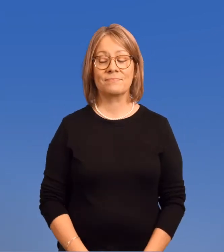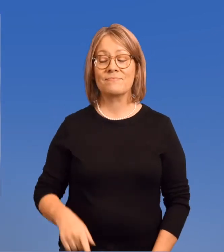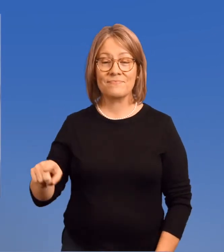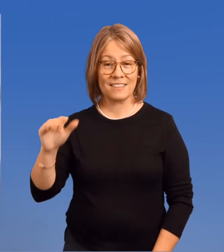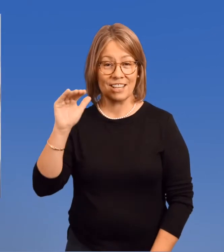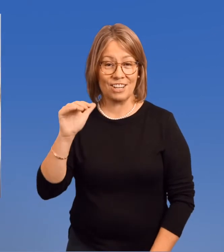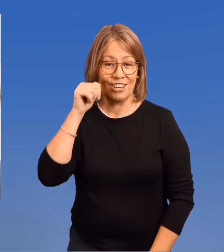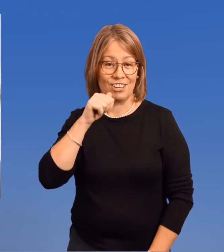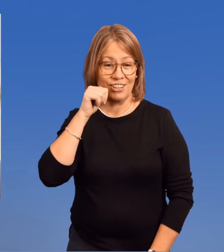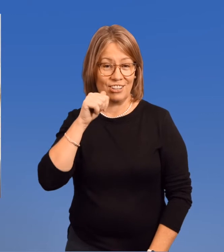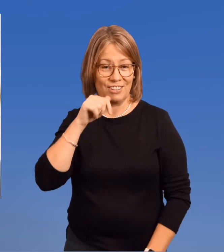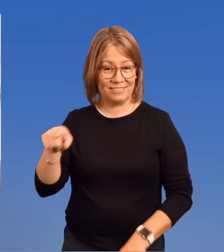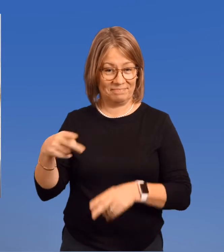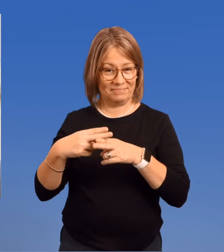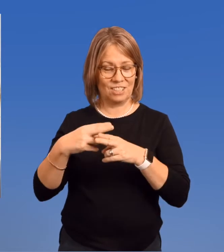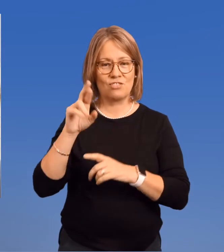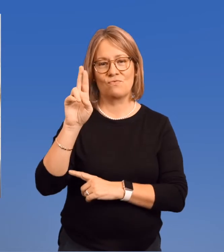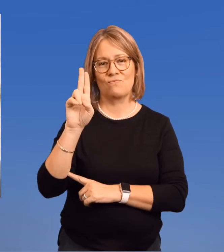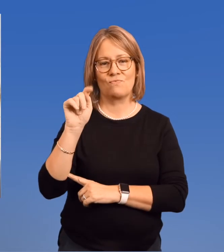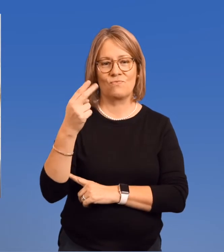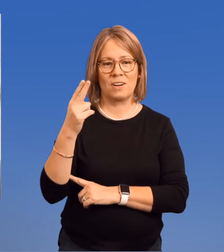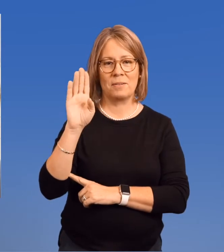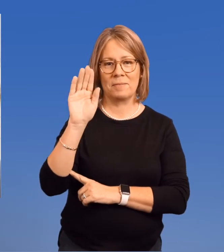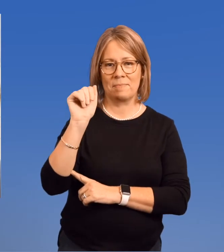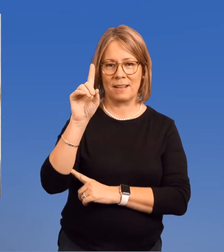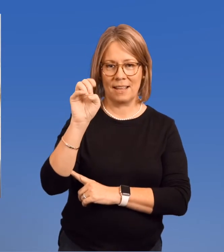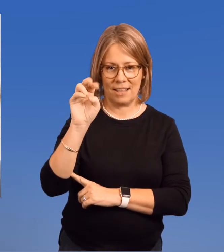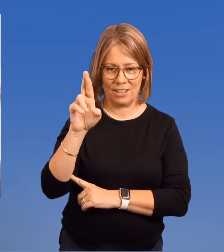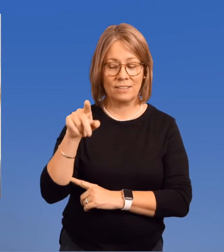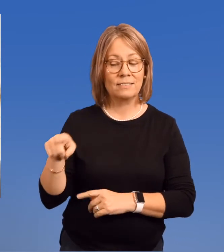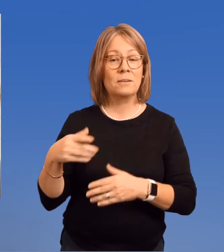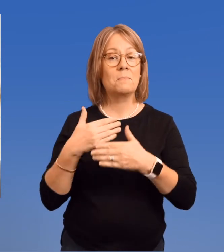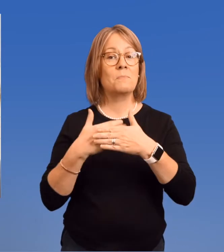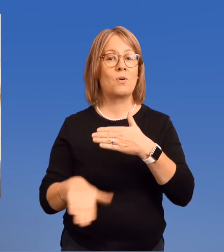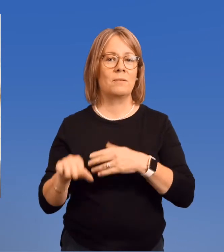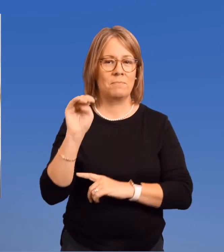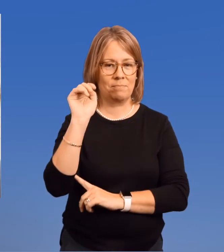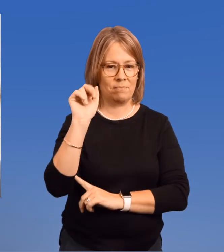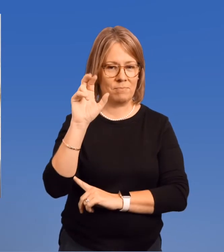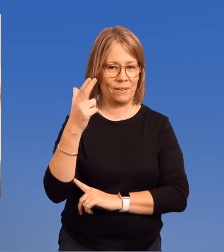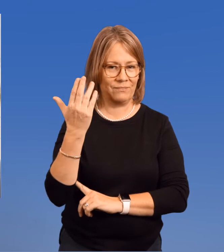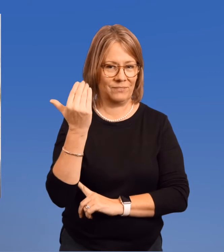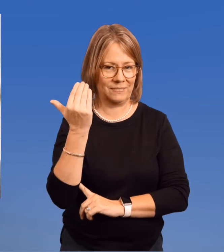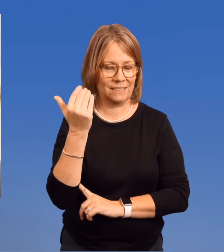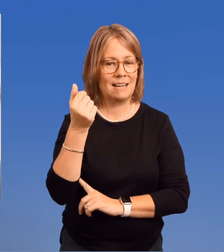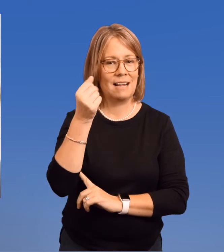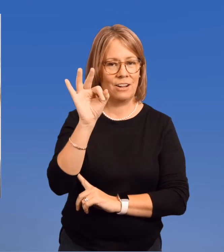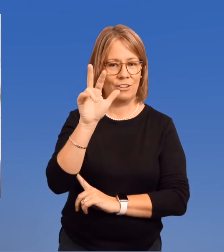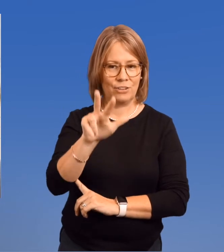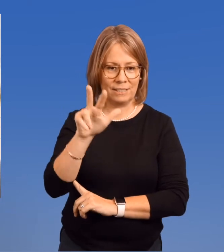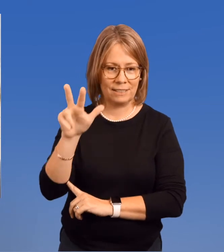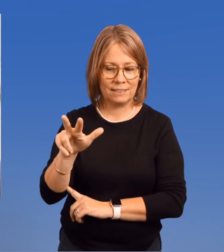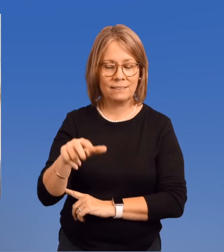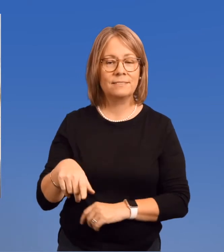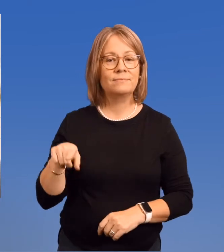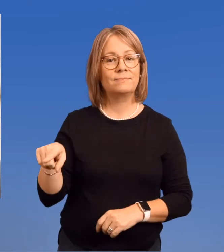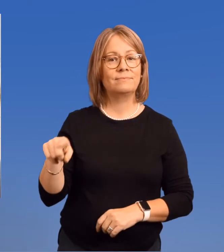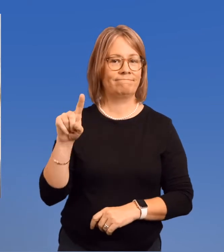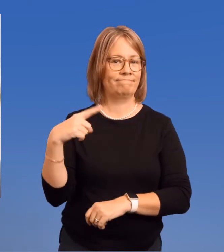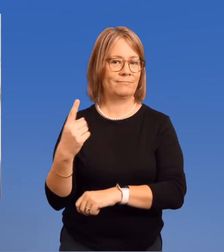(A little girl named) Ruth Bader was born on March 15th, 1933,